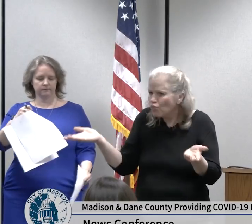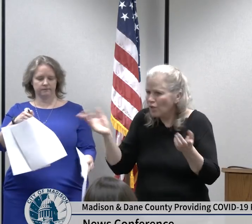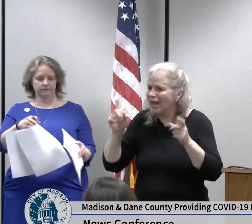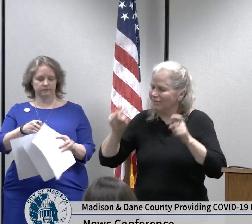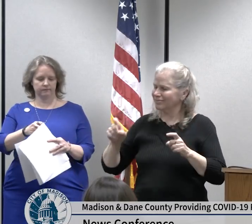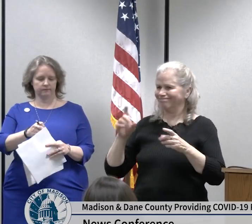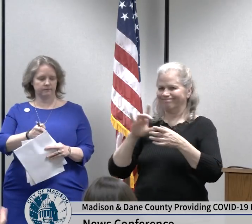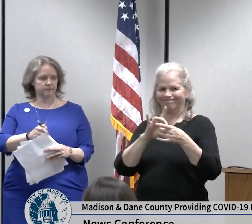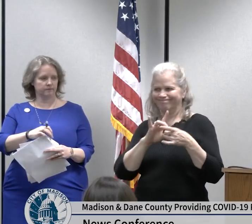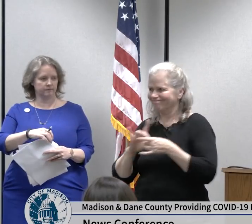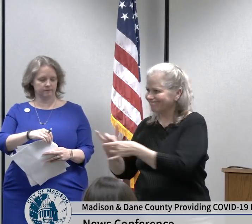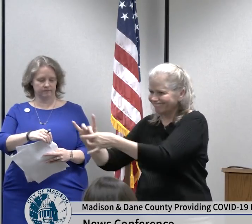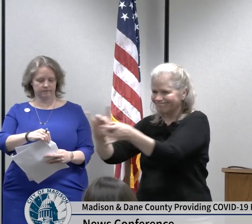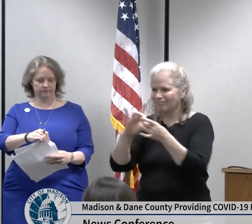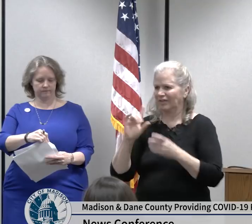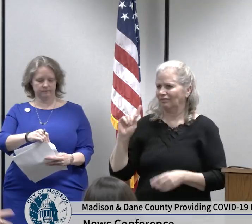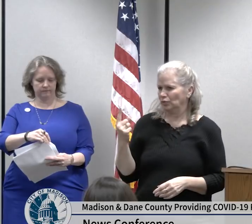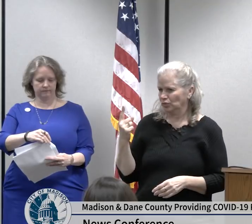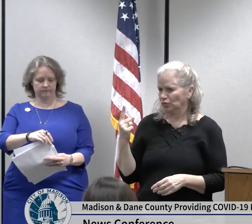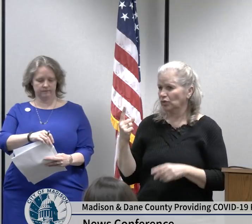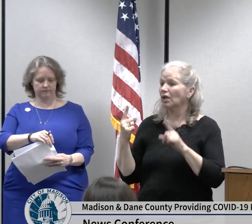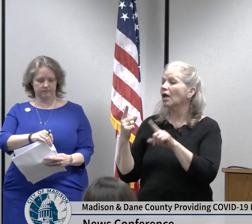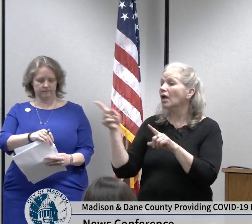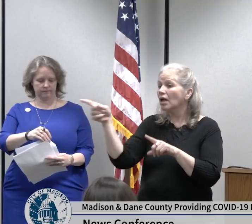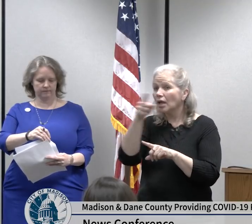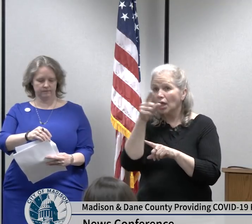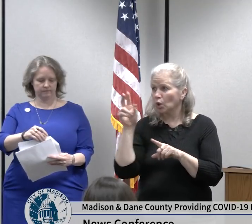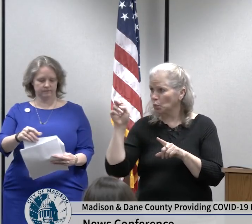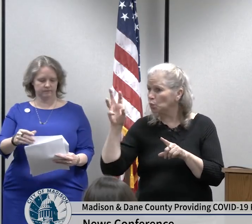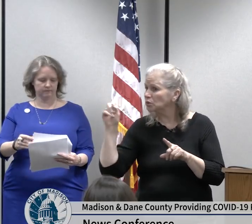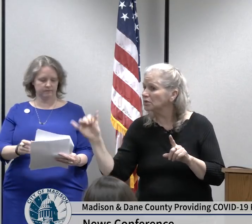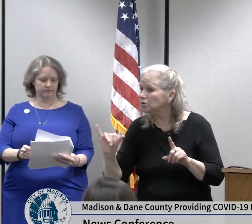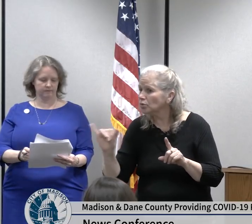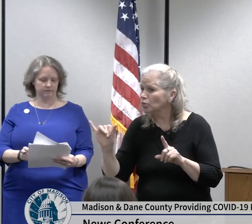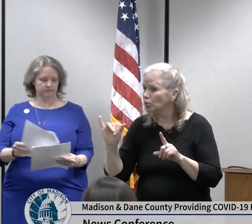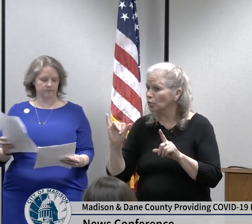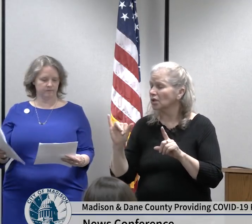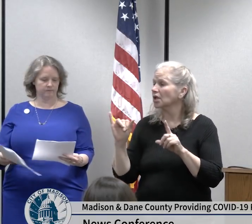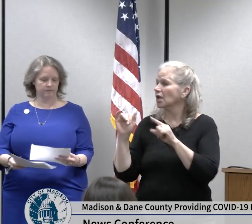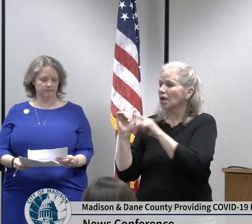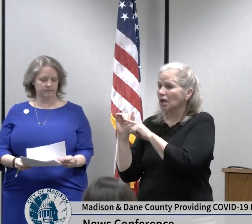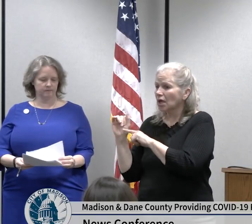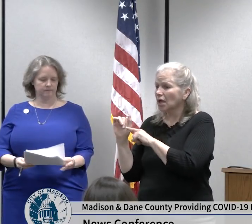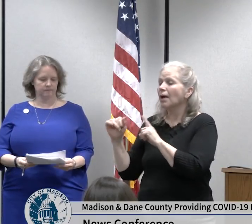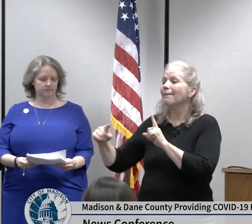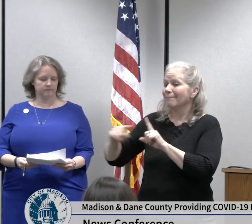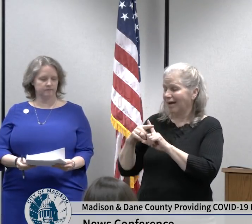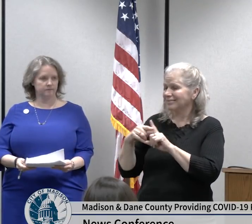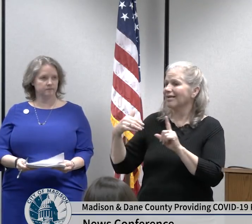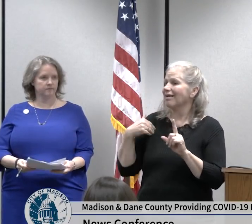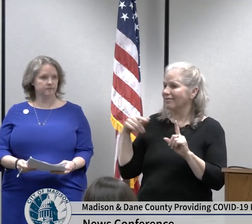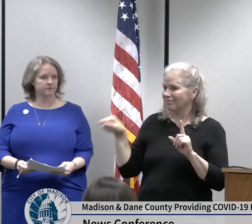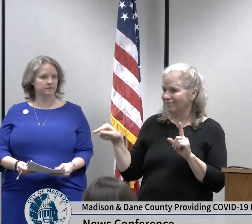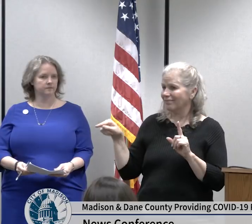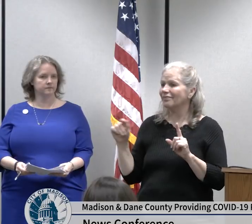recent news of an additional case of kovat in Dane County is bringing new attention to domestic travel the individual in question traveled within